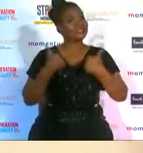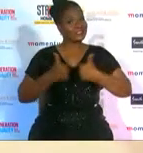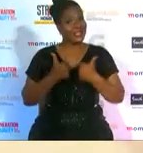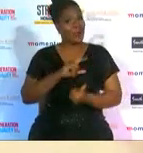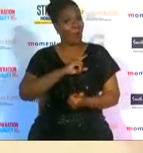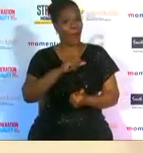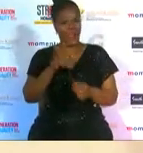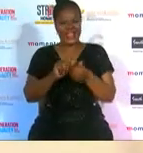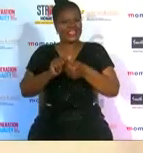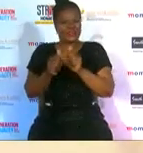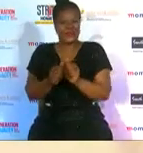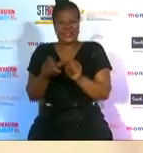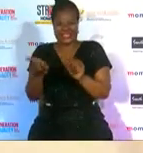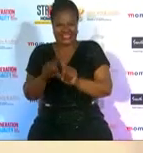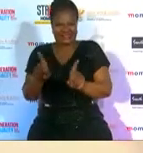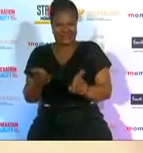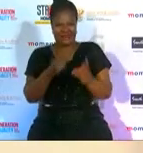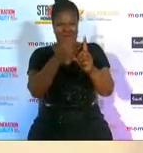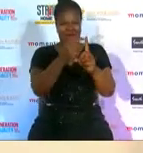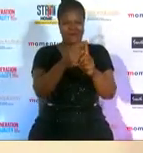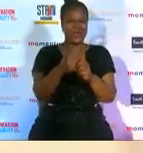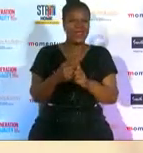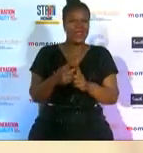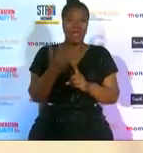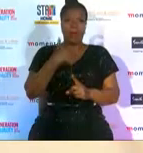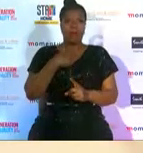that you still need to crack i'm a vendor woman i've never seen a rowing